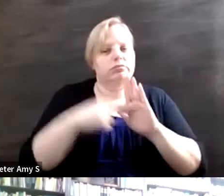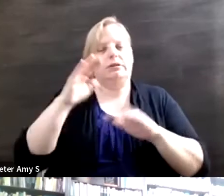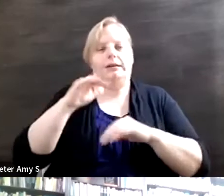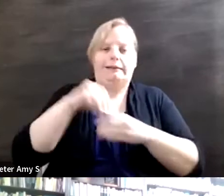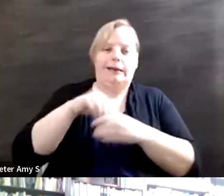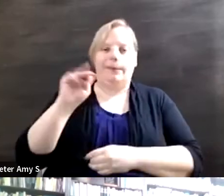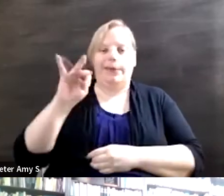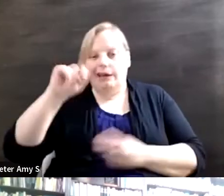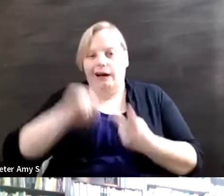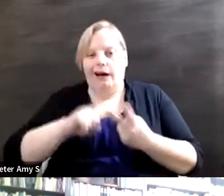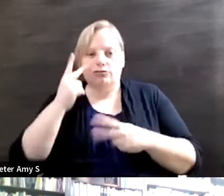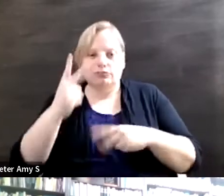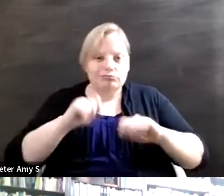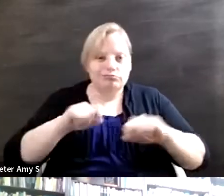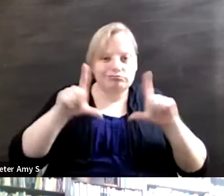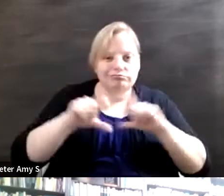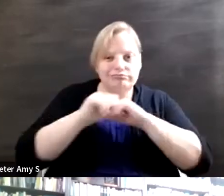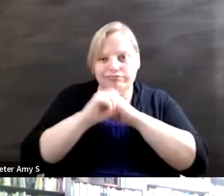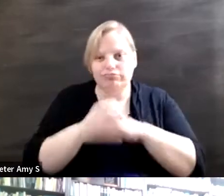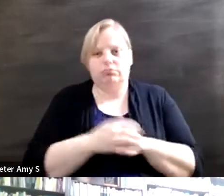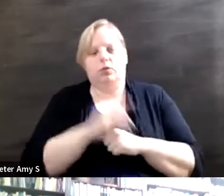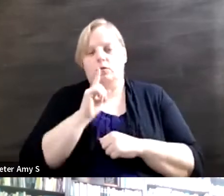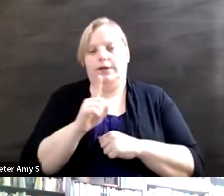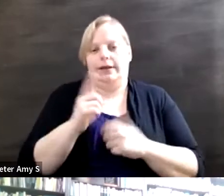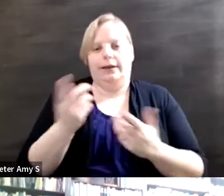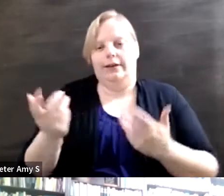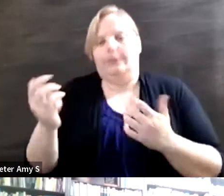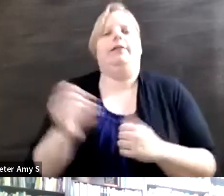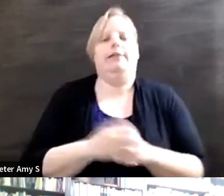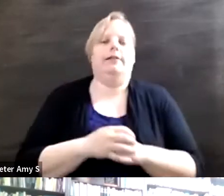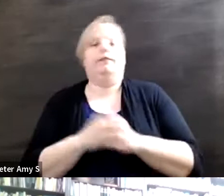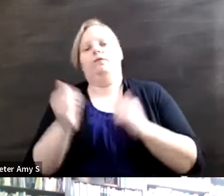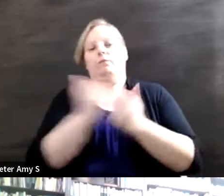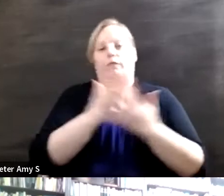So from Eternals, Everything's Going to be Okay to that other movie, music that was very